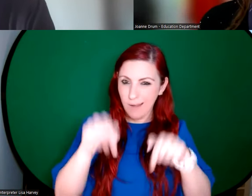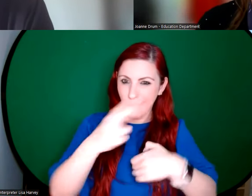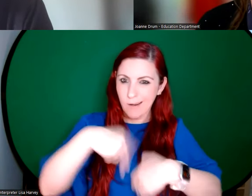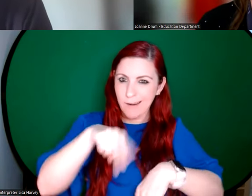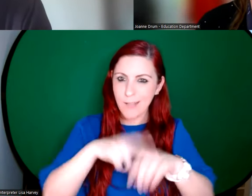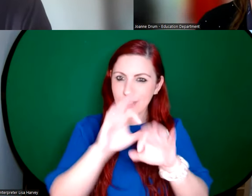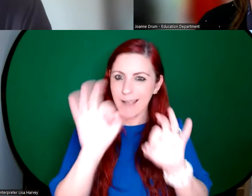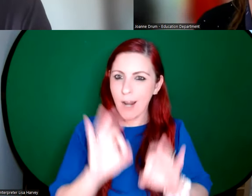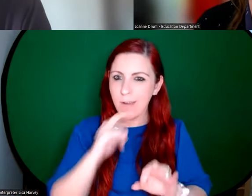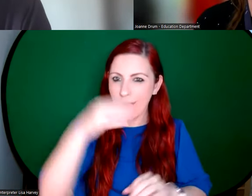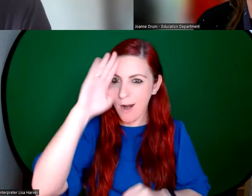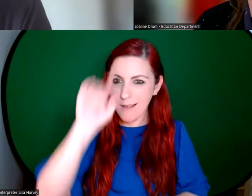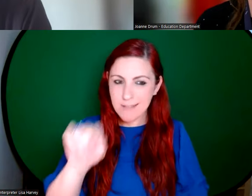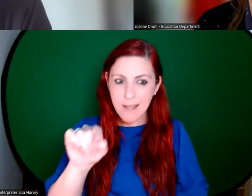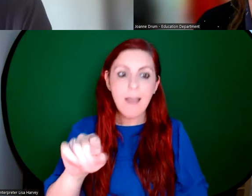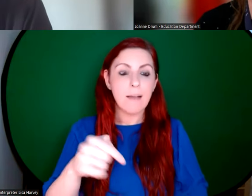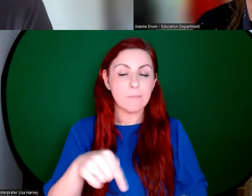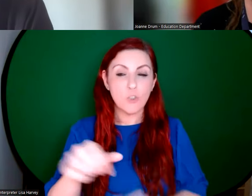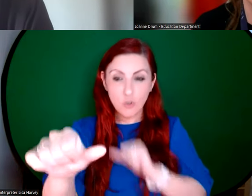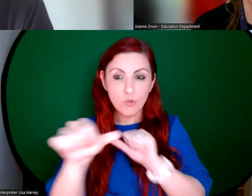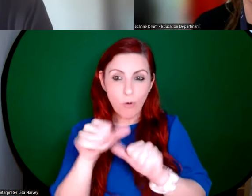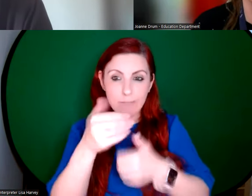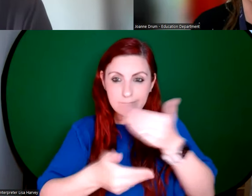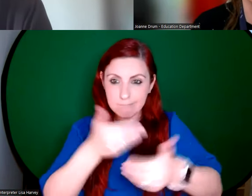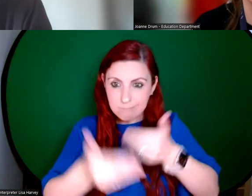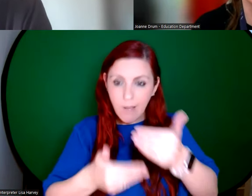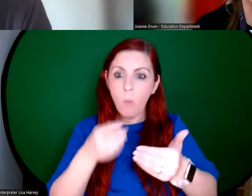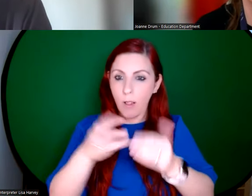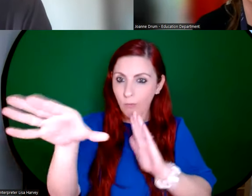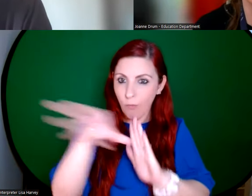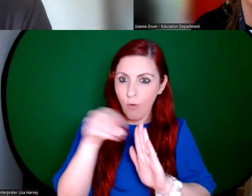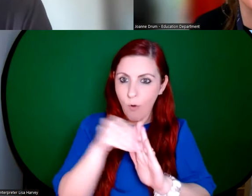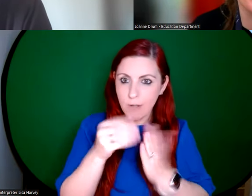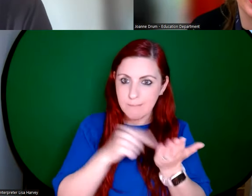short talk, and it will be recorded and made available on our Gallery's YouTube